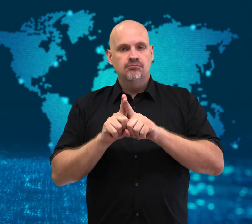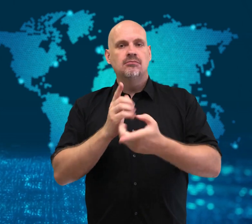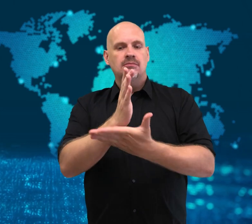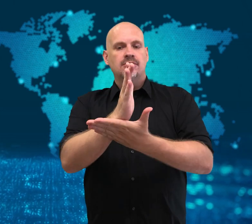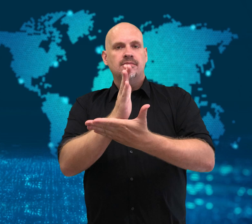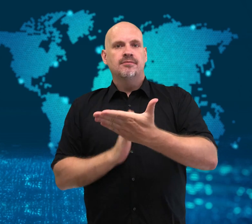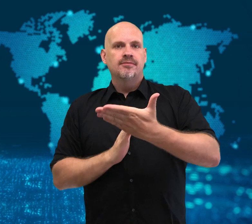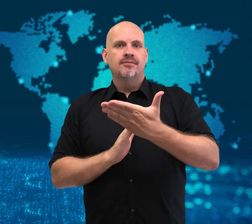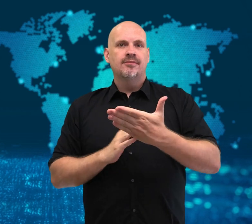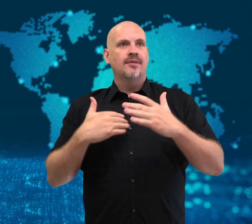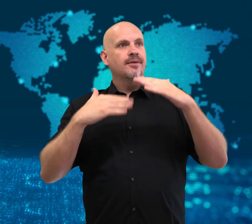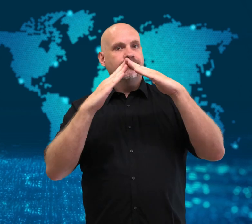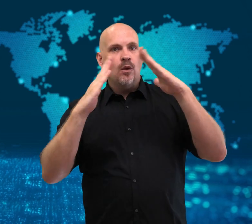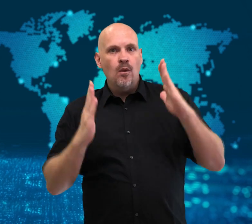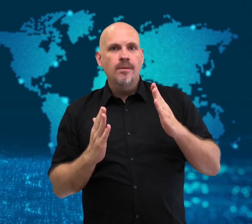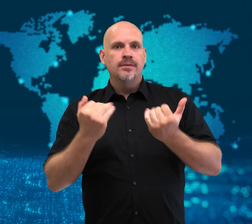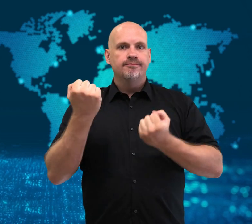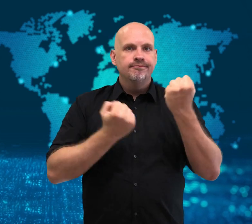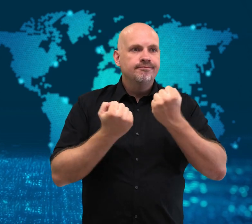In Japan,